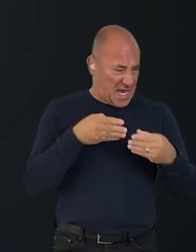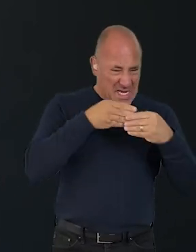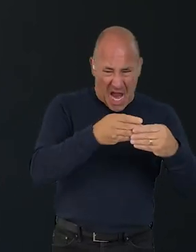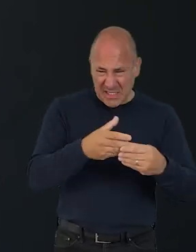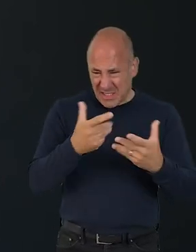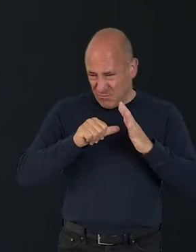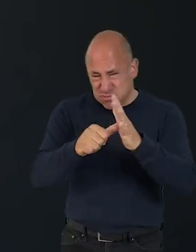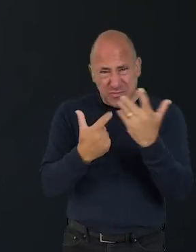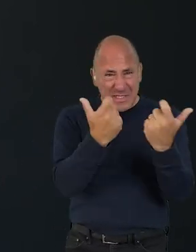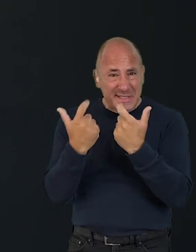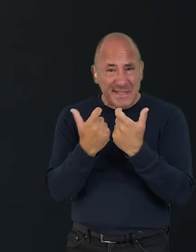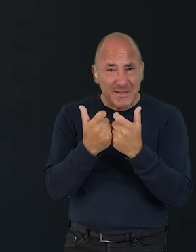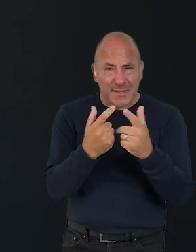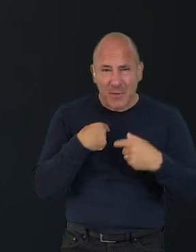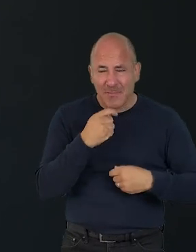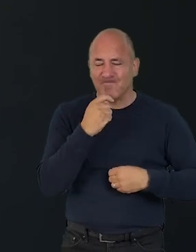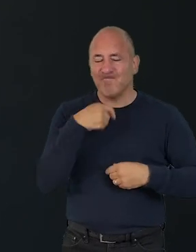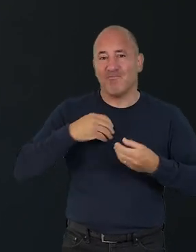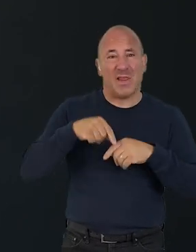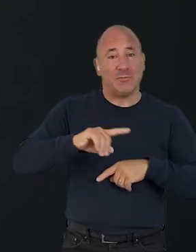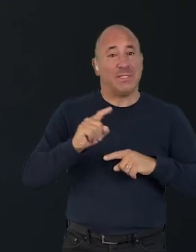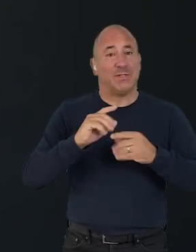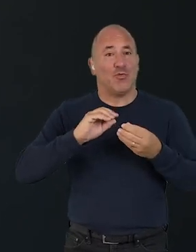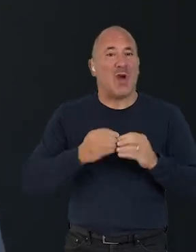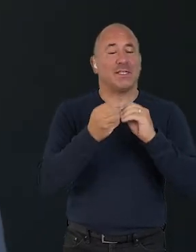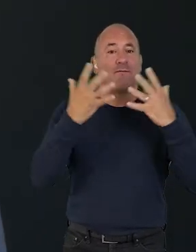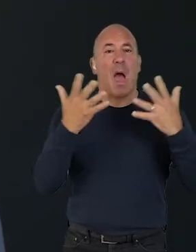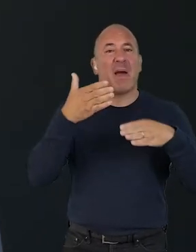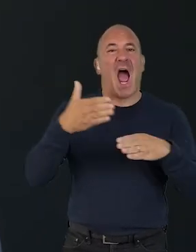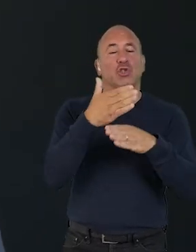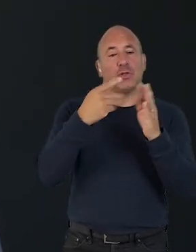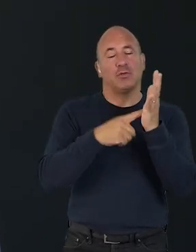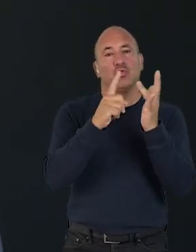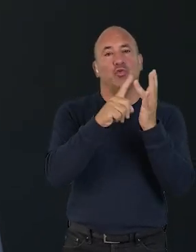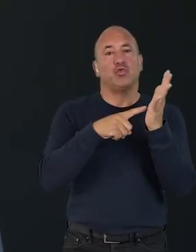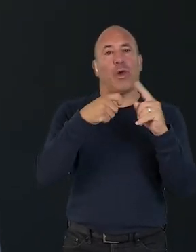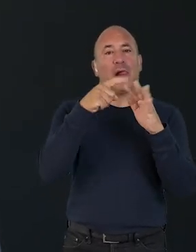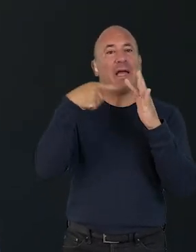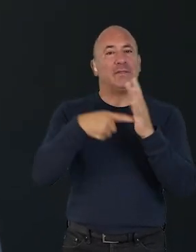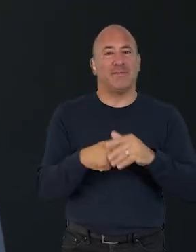And this is what inspired the creation of this Creative Climate Action Tool Kit. This toolkit is for small creative businesses,